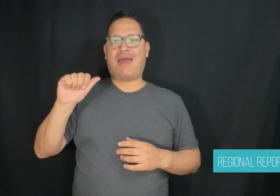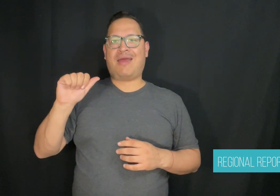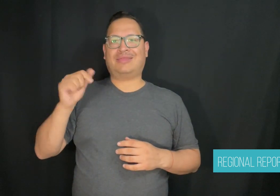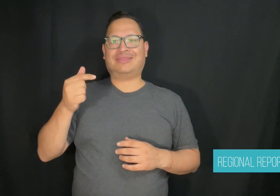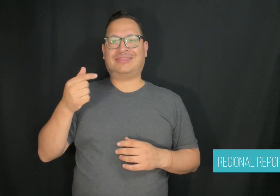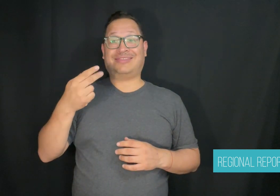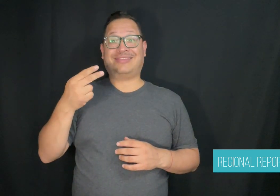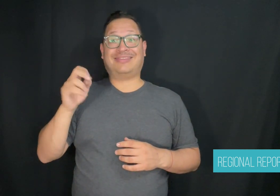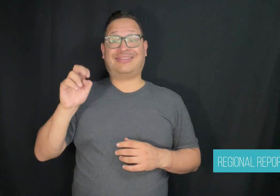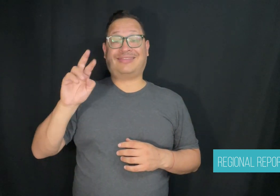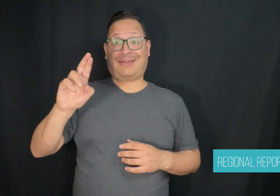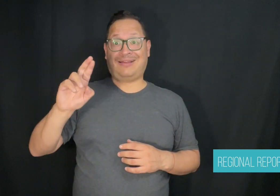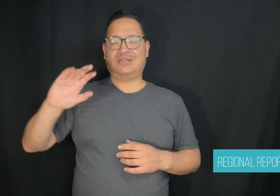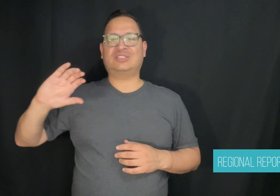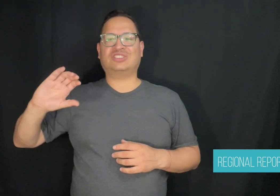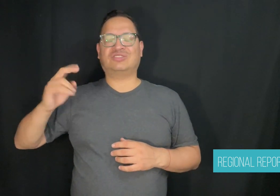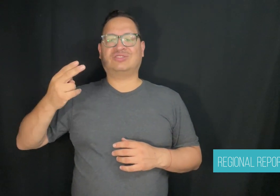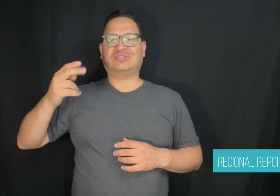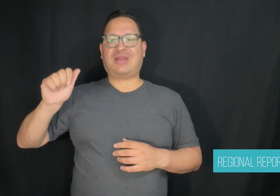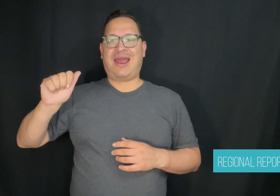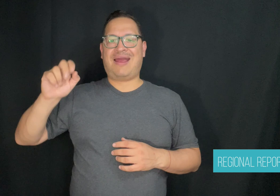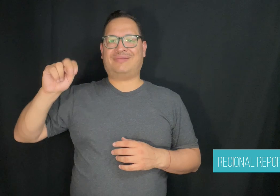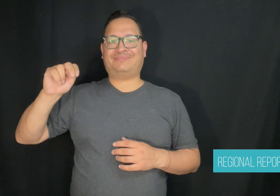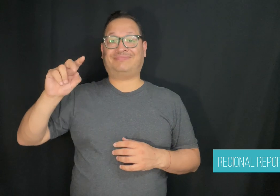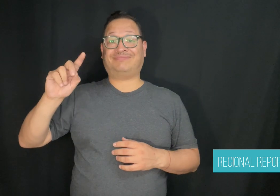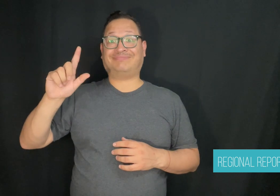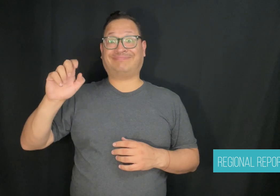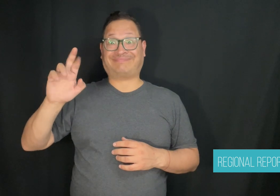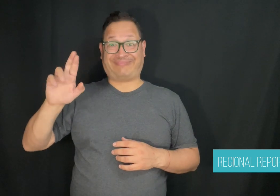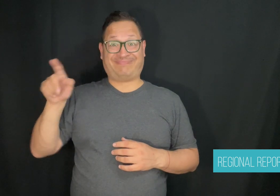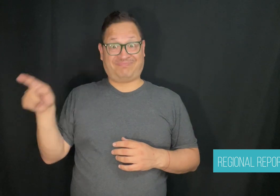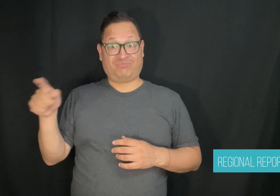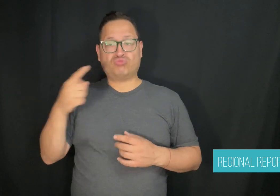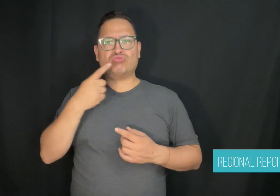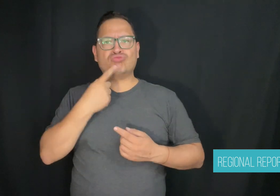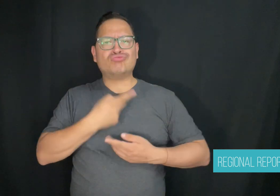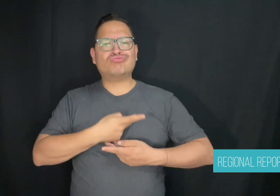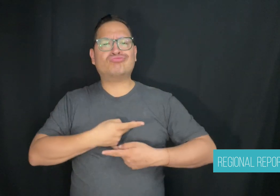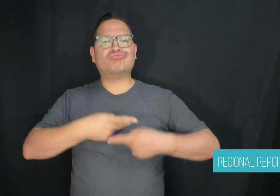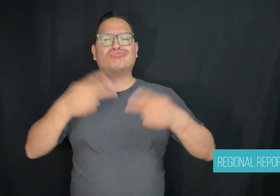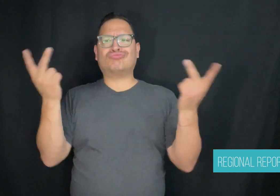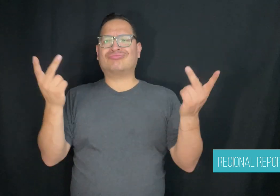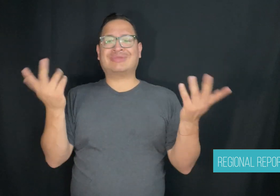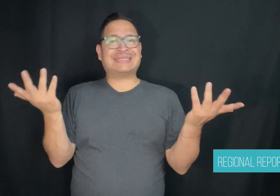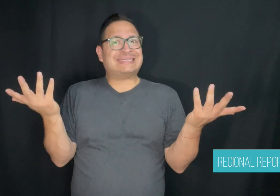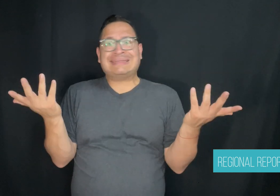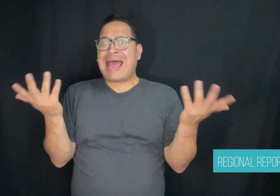before school starts on September 6, she will stay home